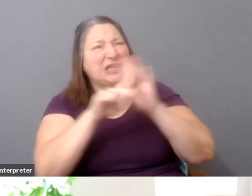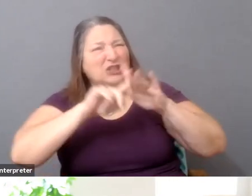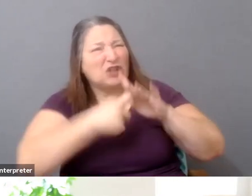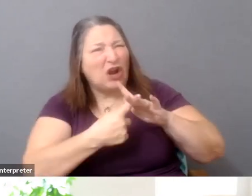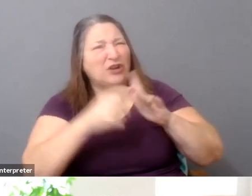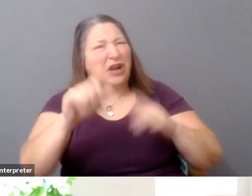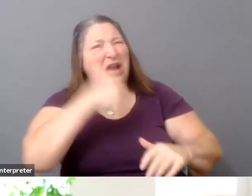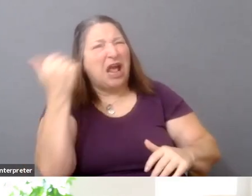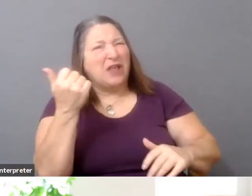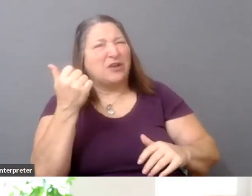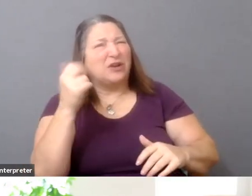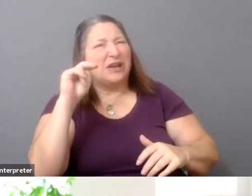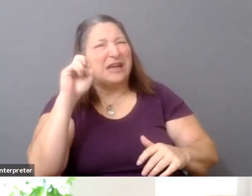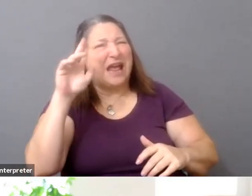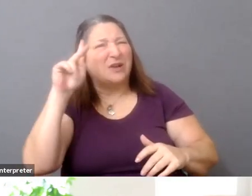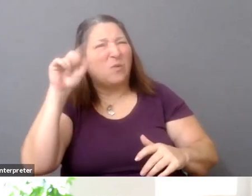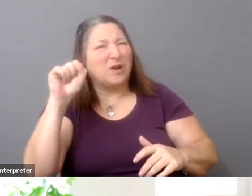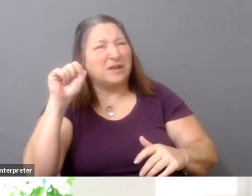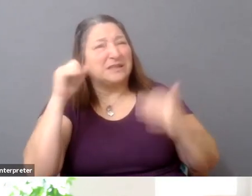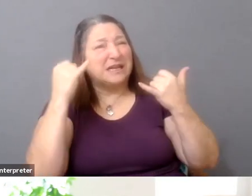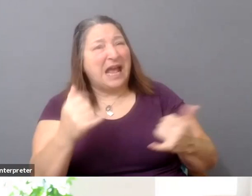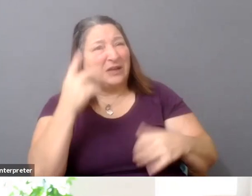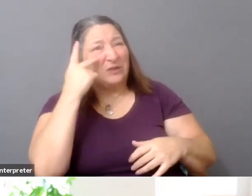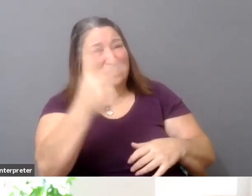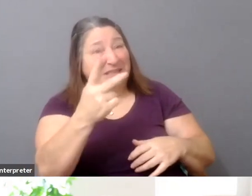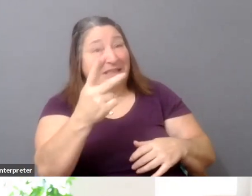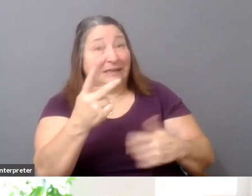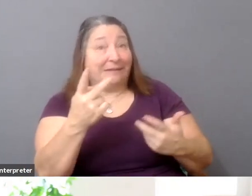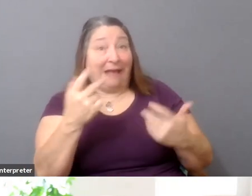and now you see labor movements, for example, at Kickstarter.